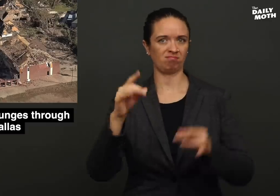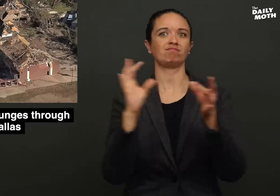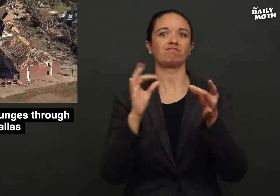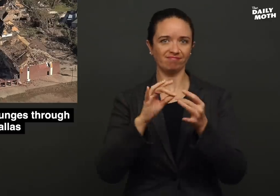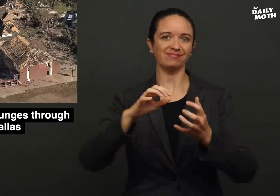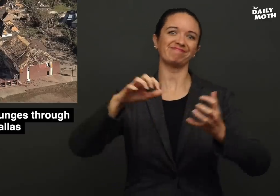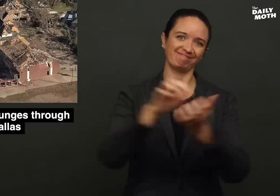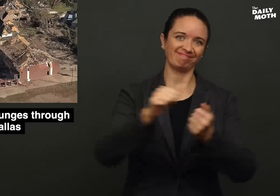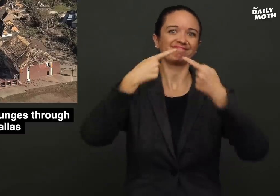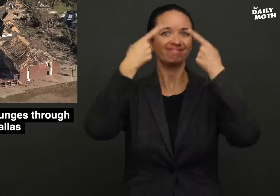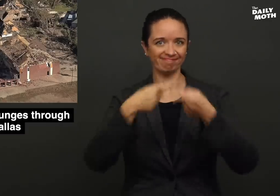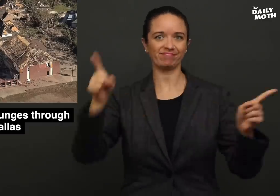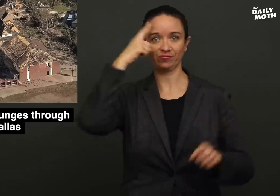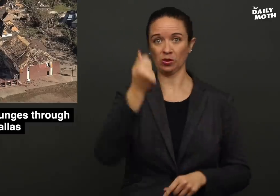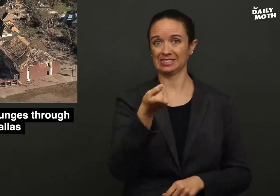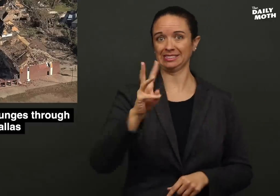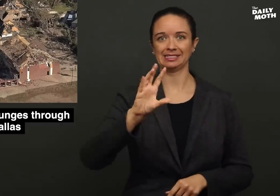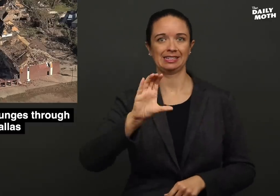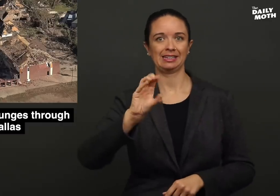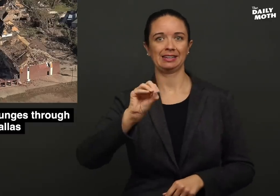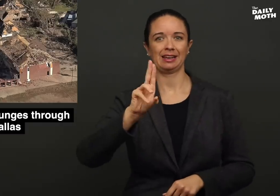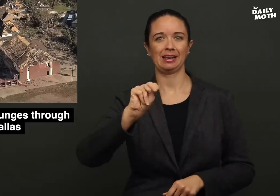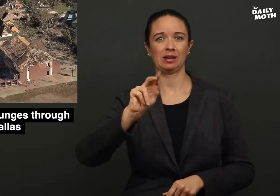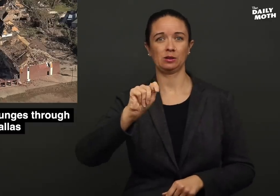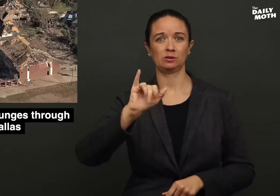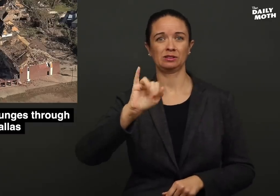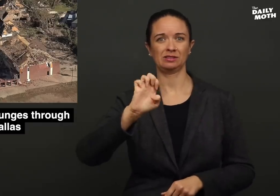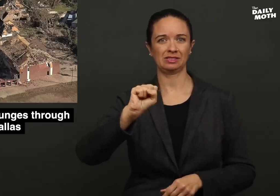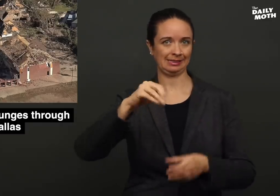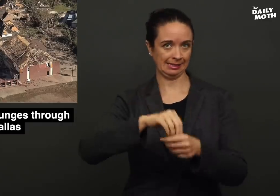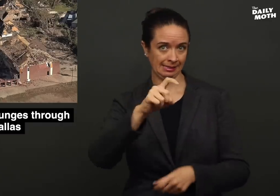issued a disaster declaration for 16 counties in Texas.